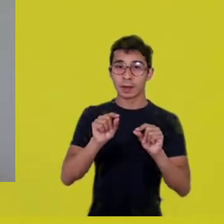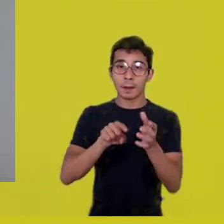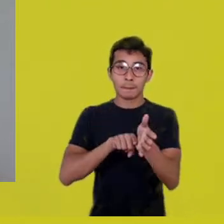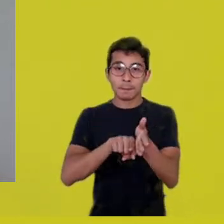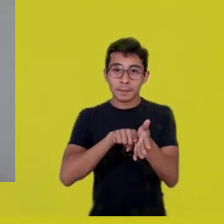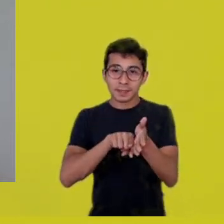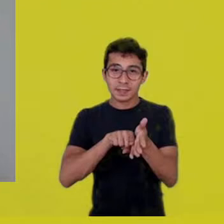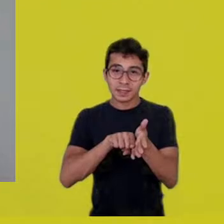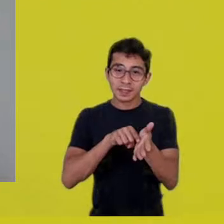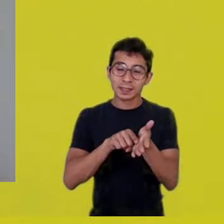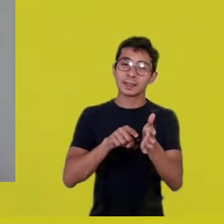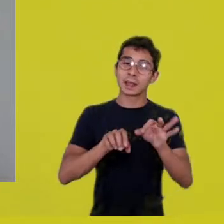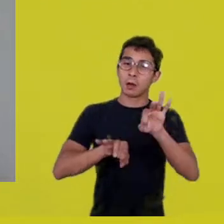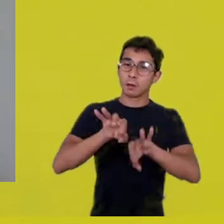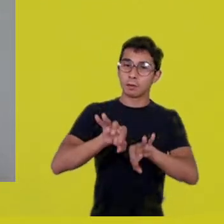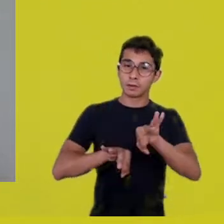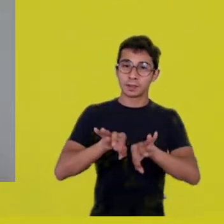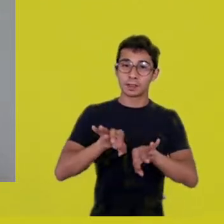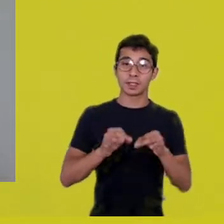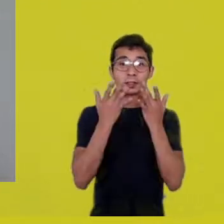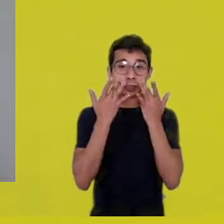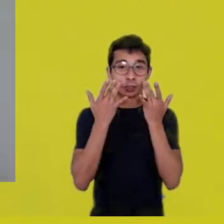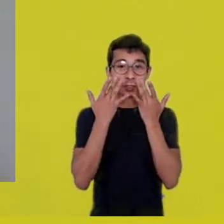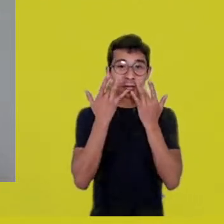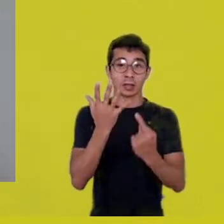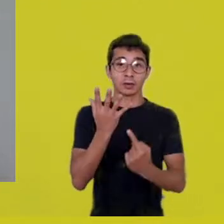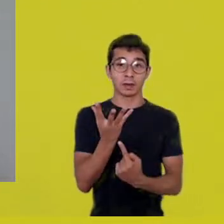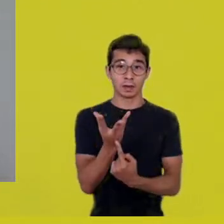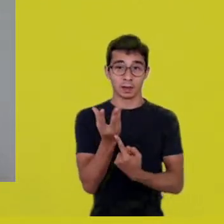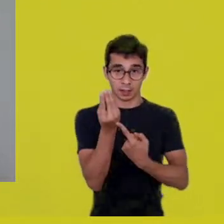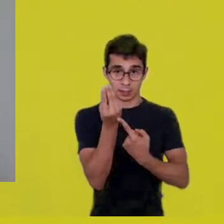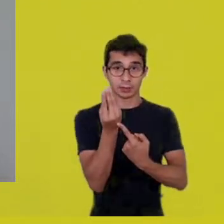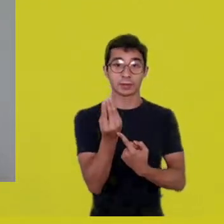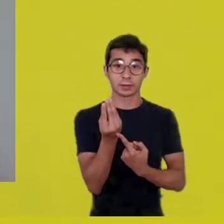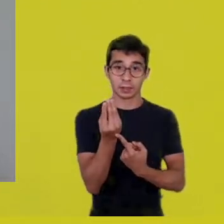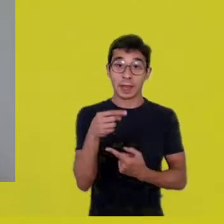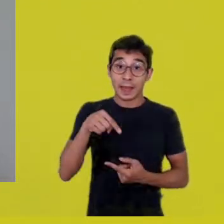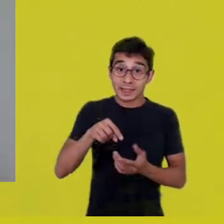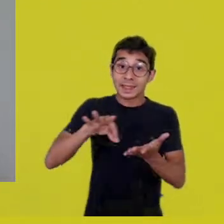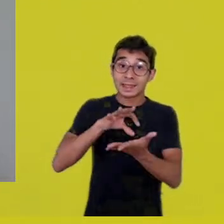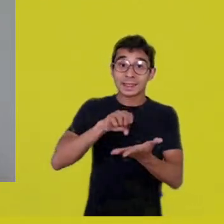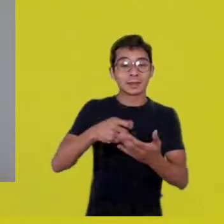which requires signing up, which is already closed.